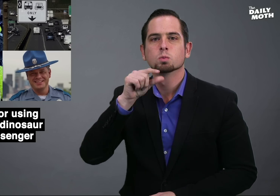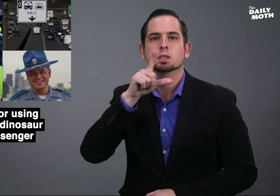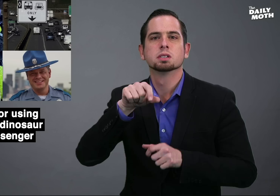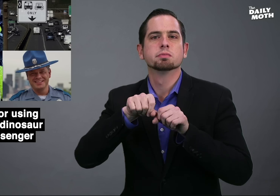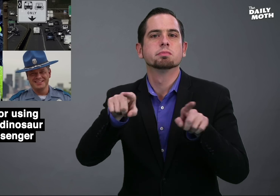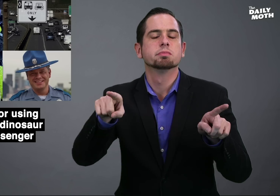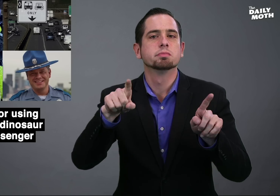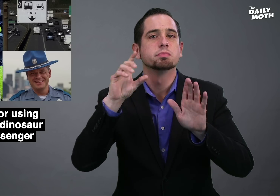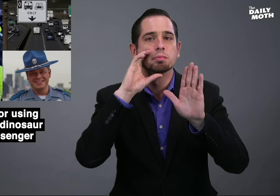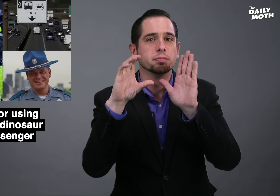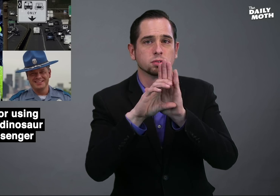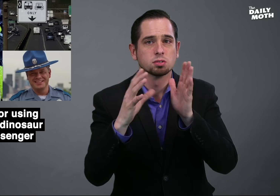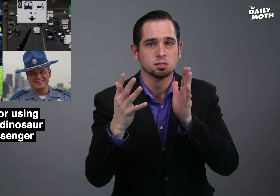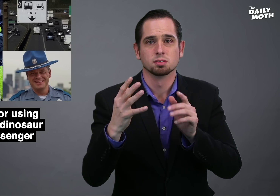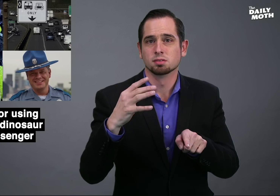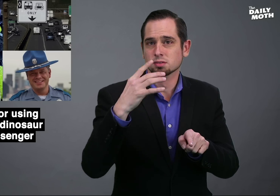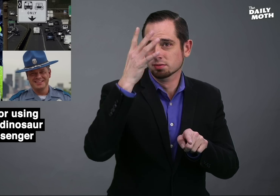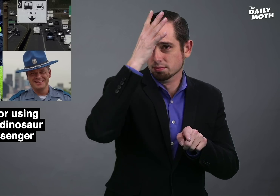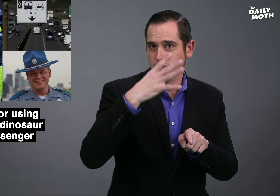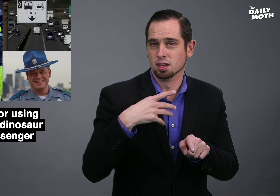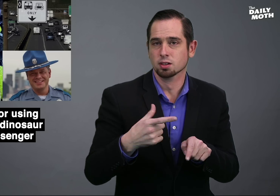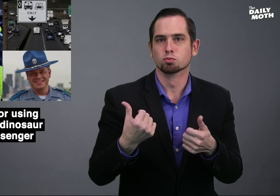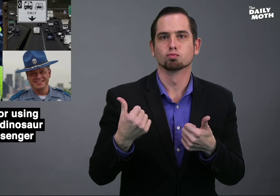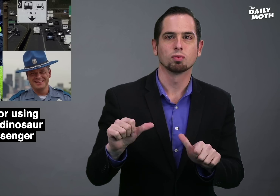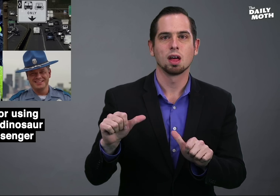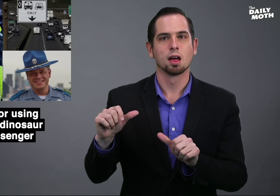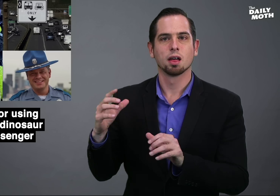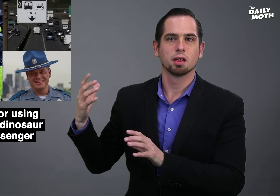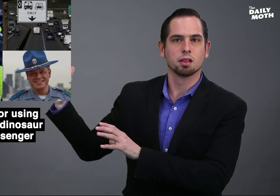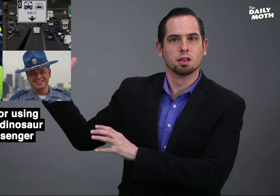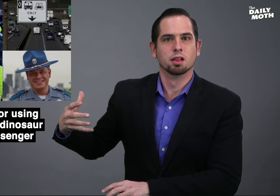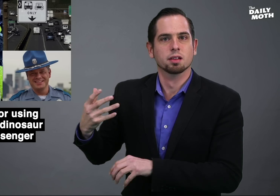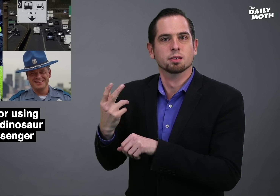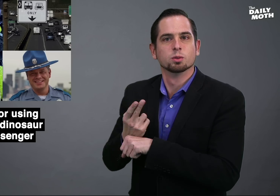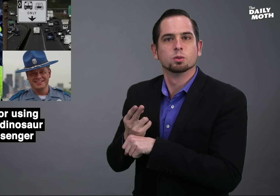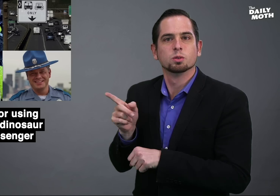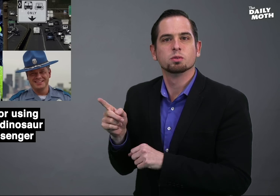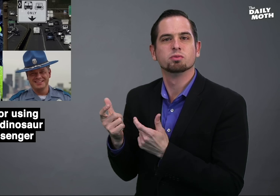tweeted an image of a man who tried to use